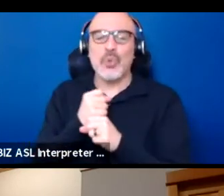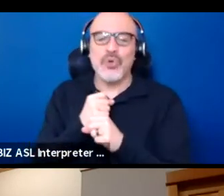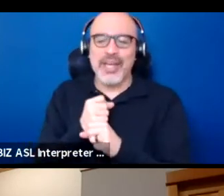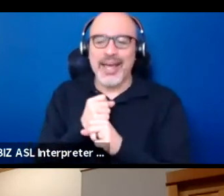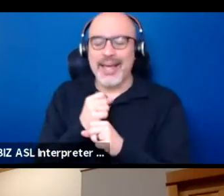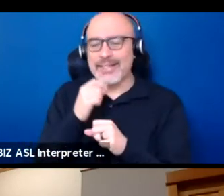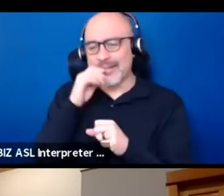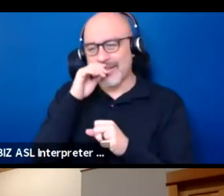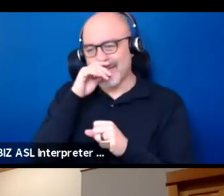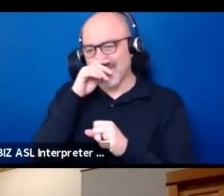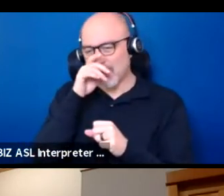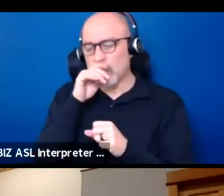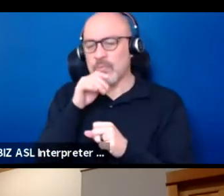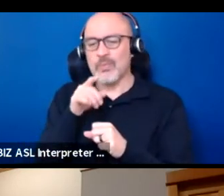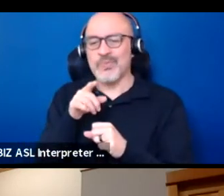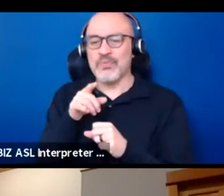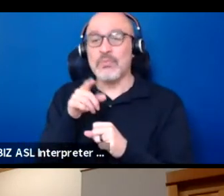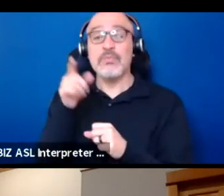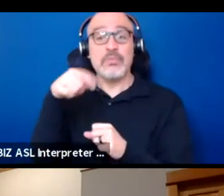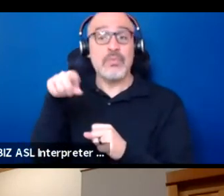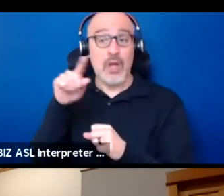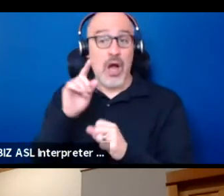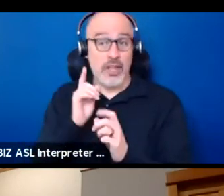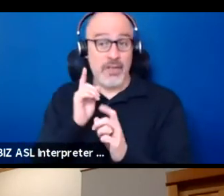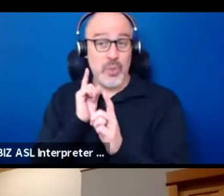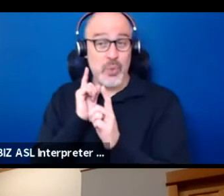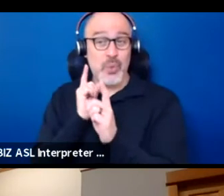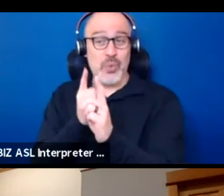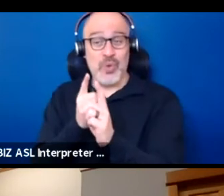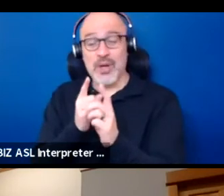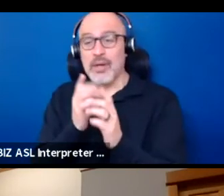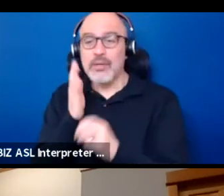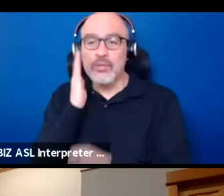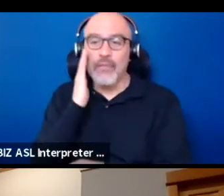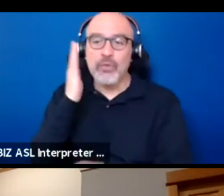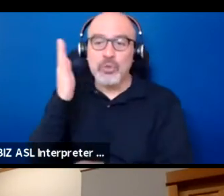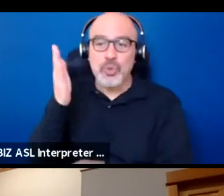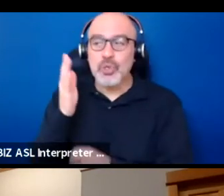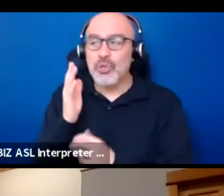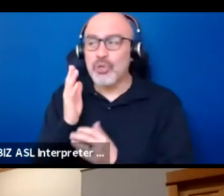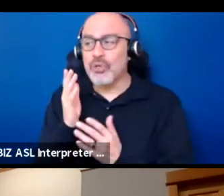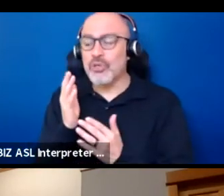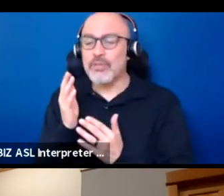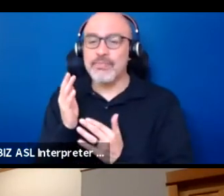and I think you were all kind of getting at it too like things that have a futuristic sort of bend to them